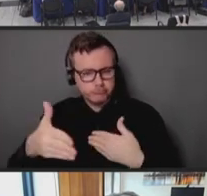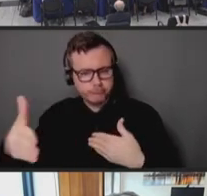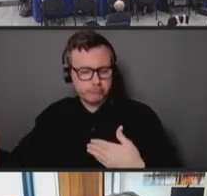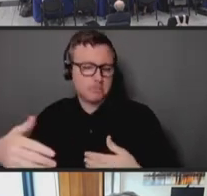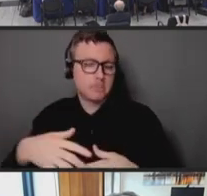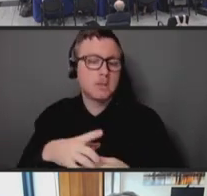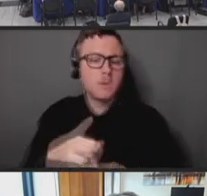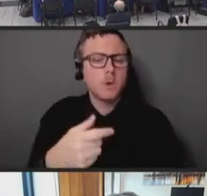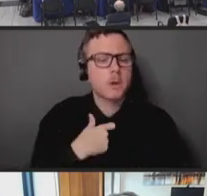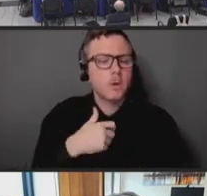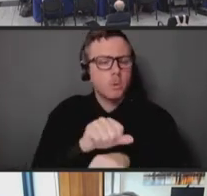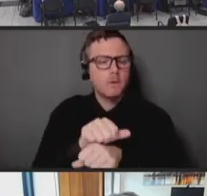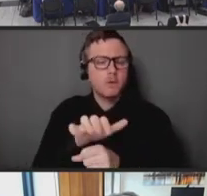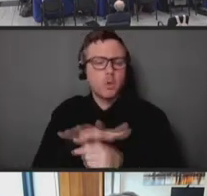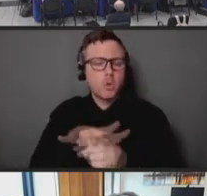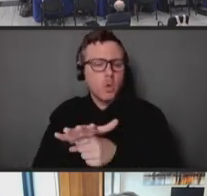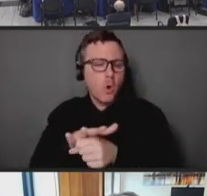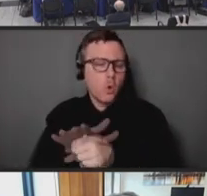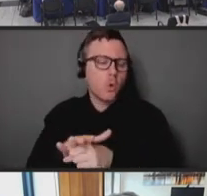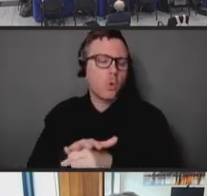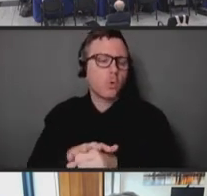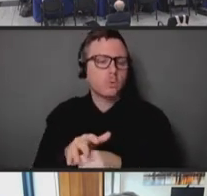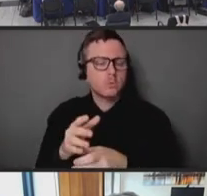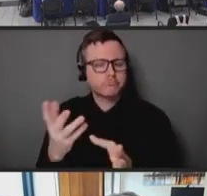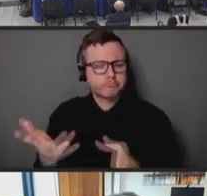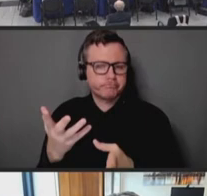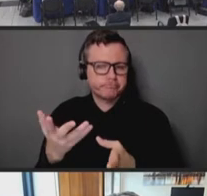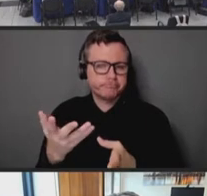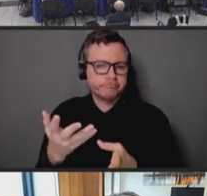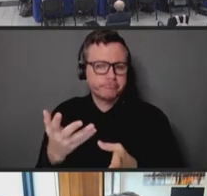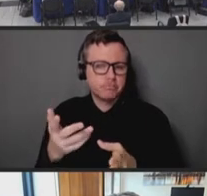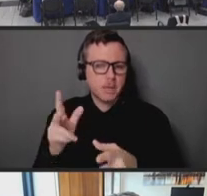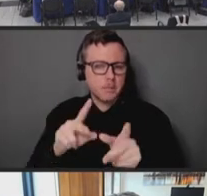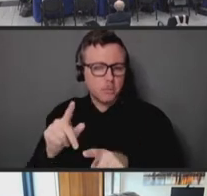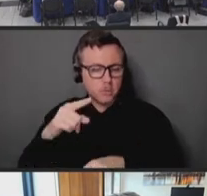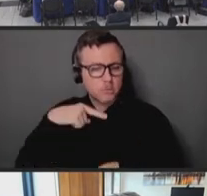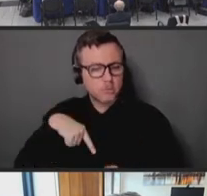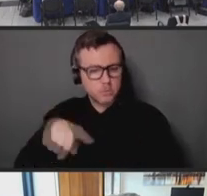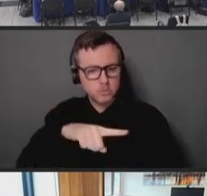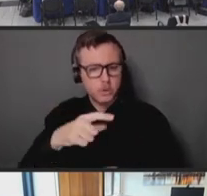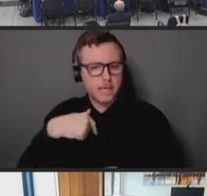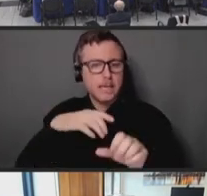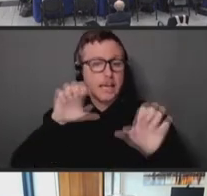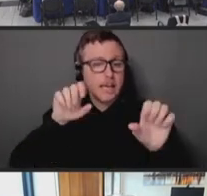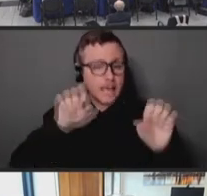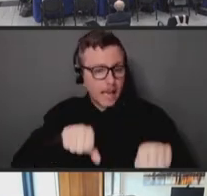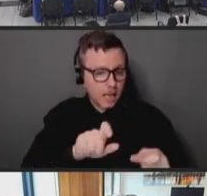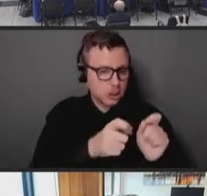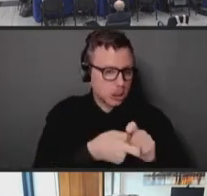try to understand what has changed, what can't be changed, and what the future looks like with that.